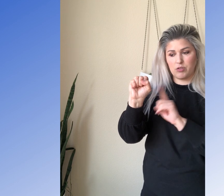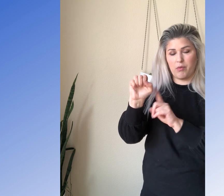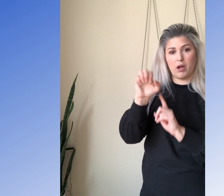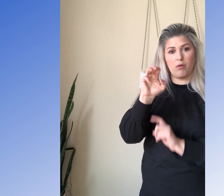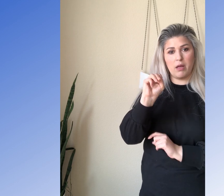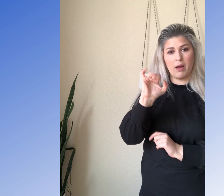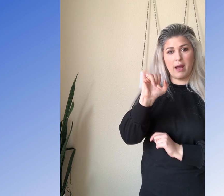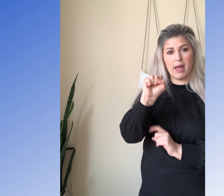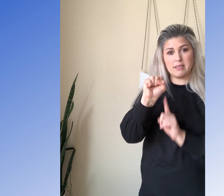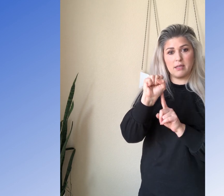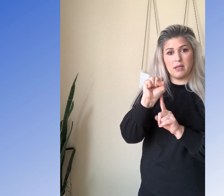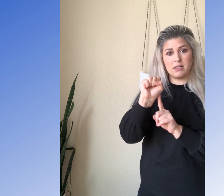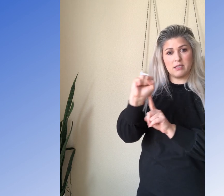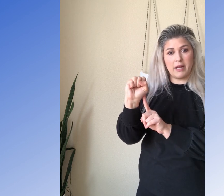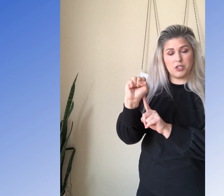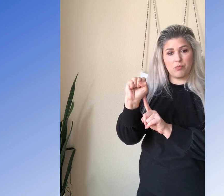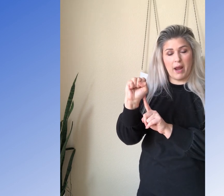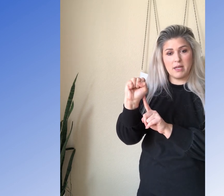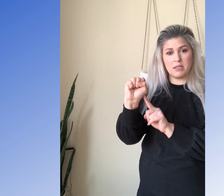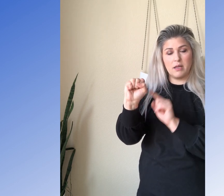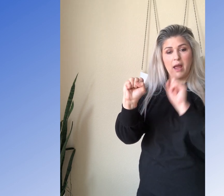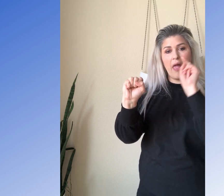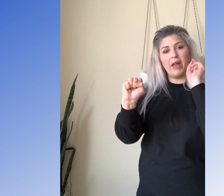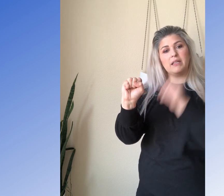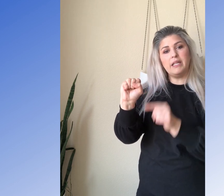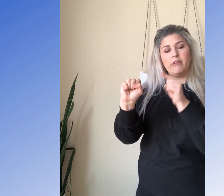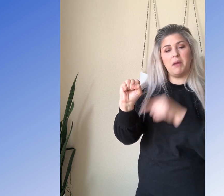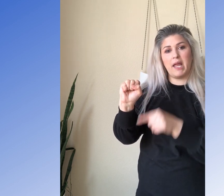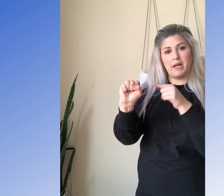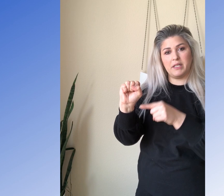So I would go M I S slide it to the right and I leave my hand here.